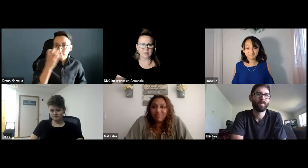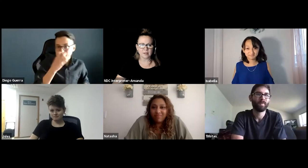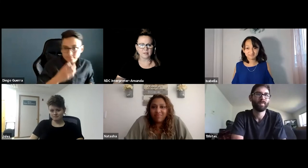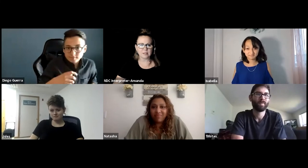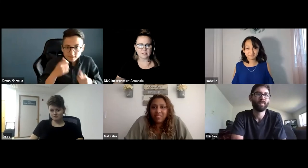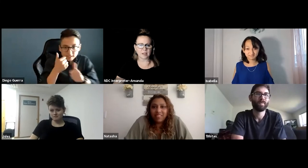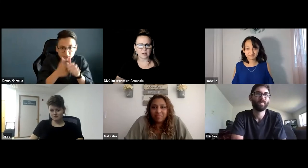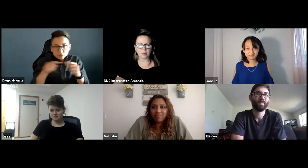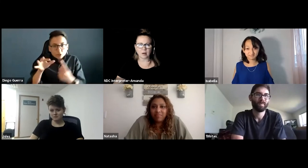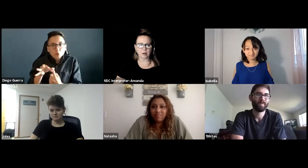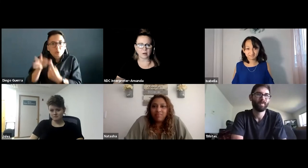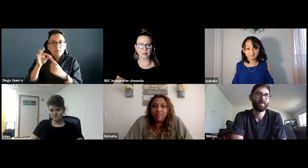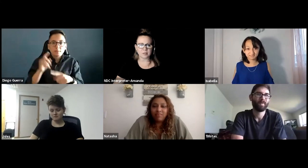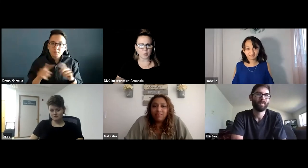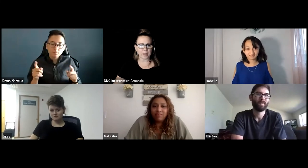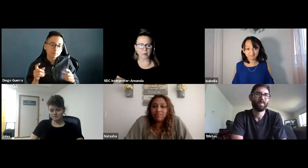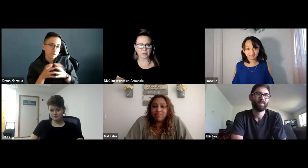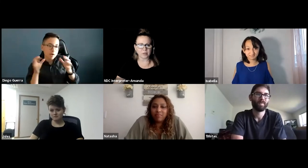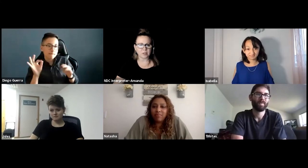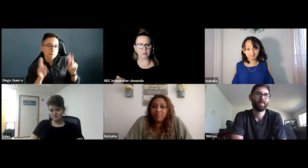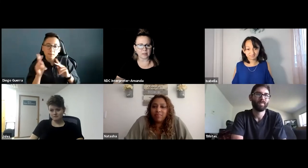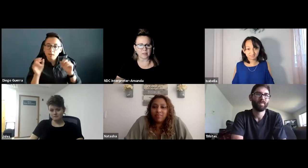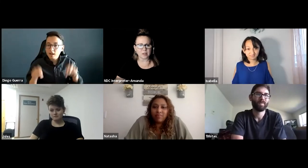This is Diego. Oh, so powerful and unique.